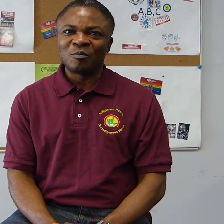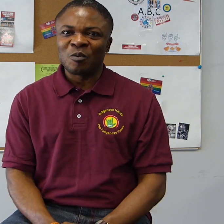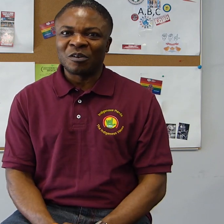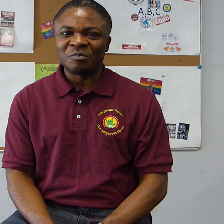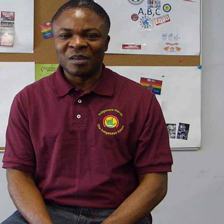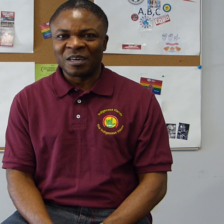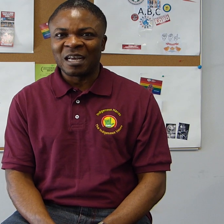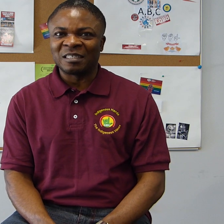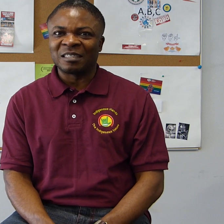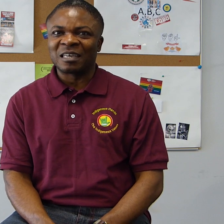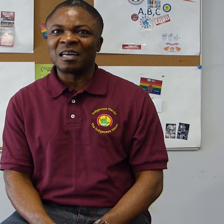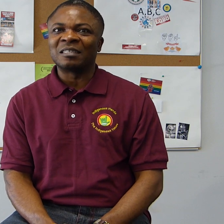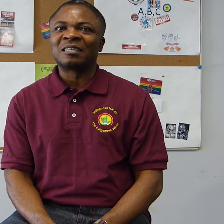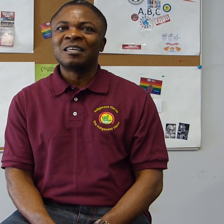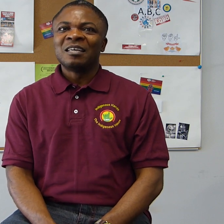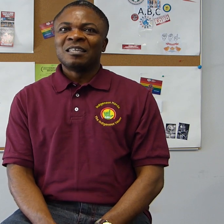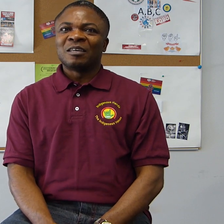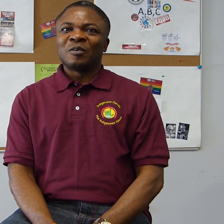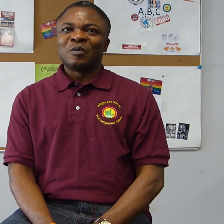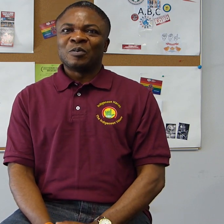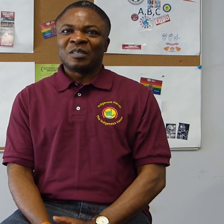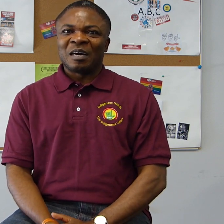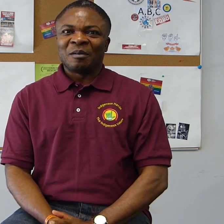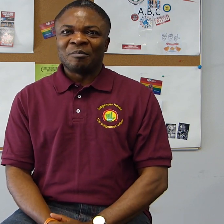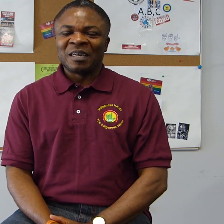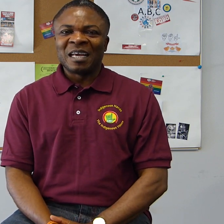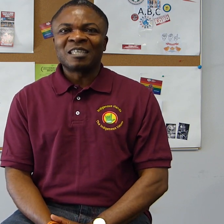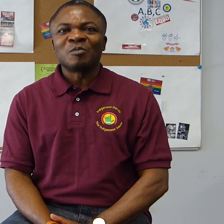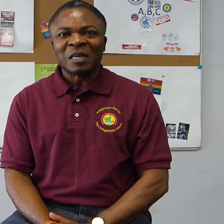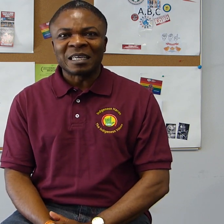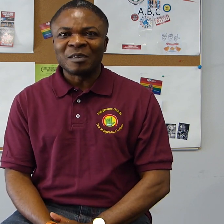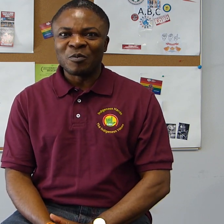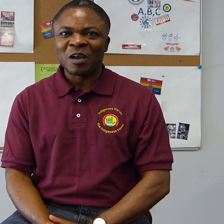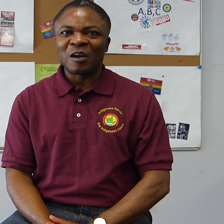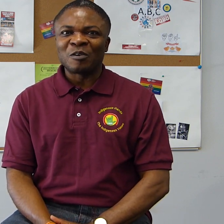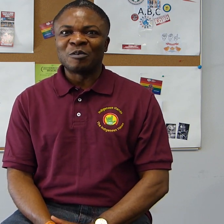what Mary has discussed. So, by next week, we are